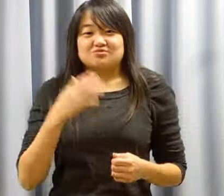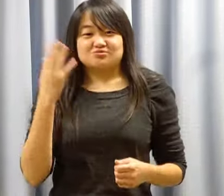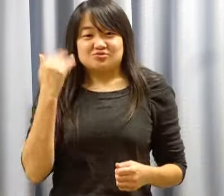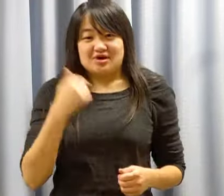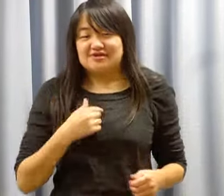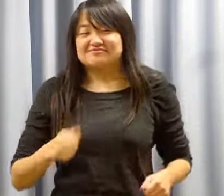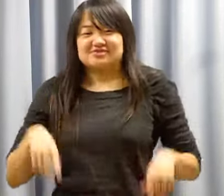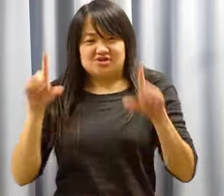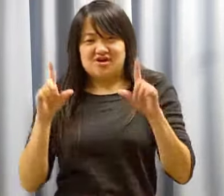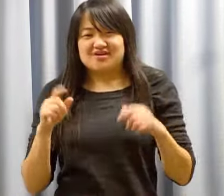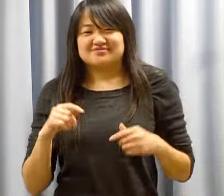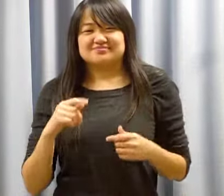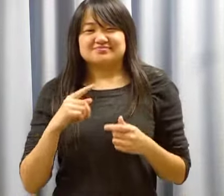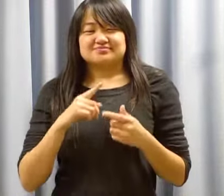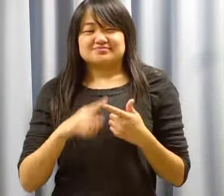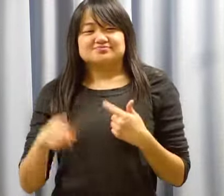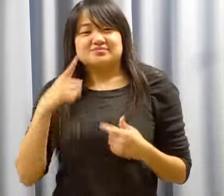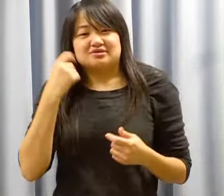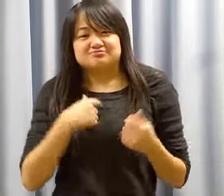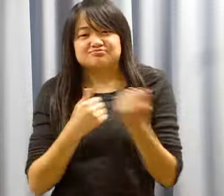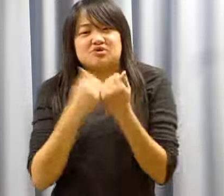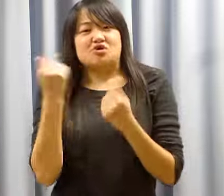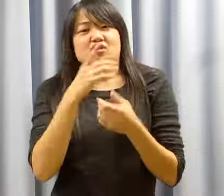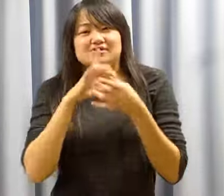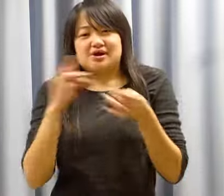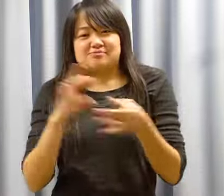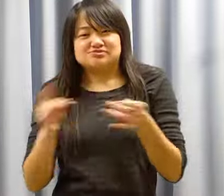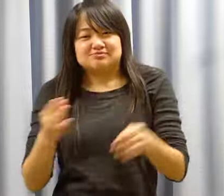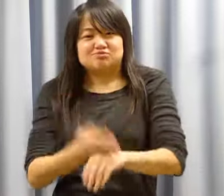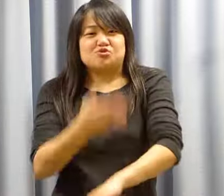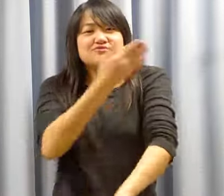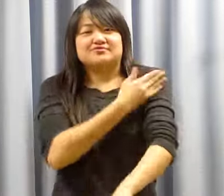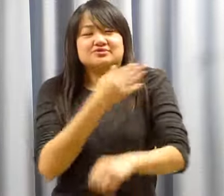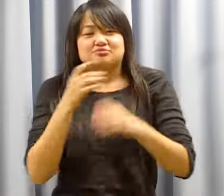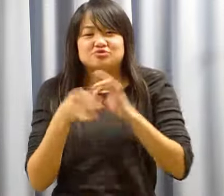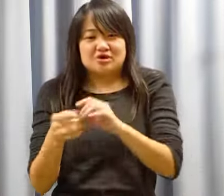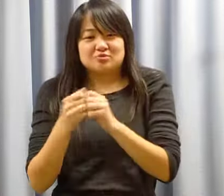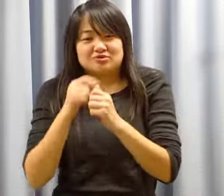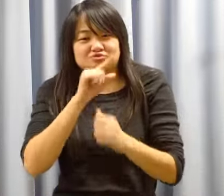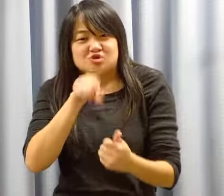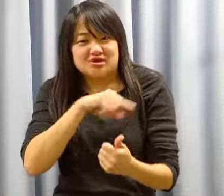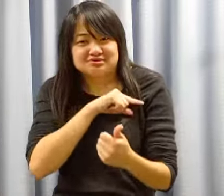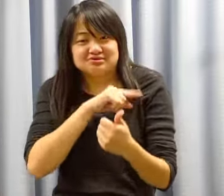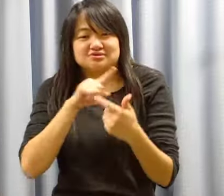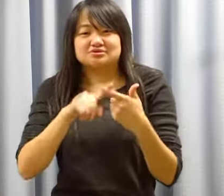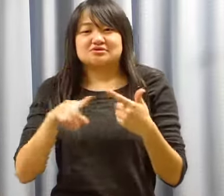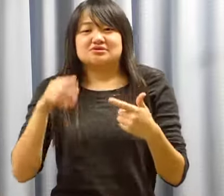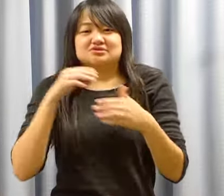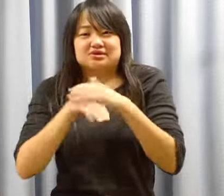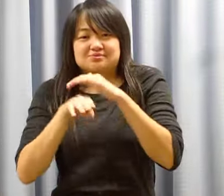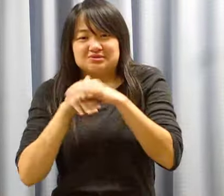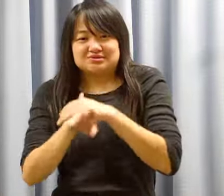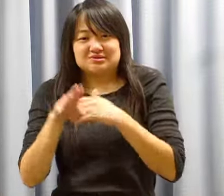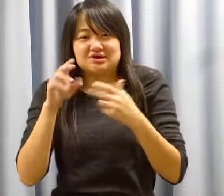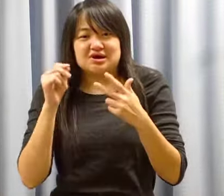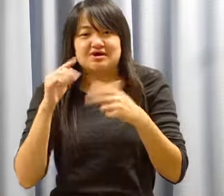Why I'm having this video up? My goal is to advocate all captioning improvements quality,accessibility, and availablity